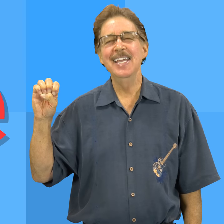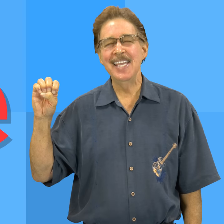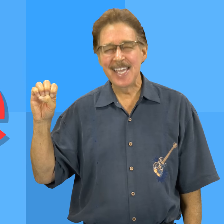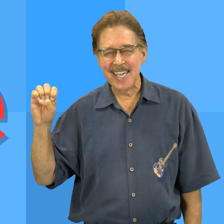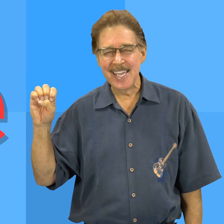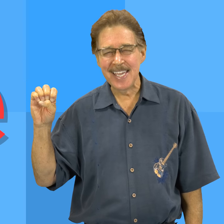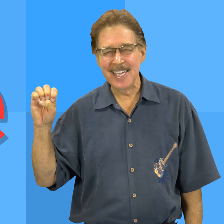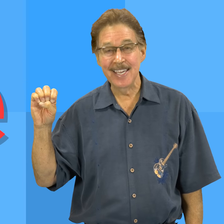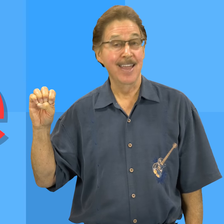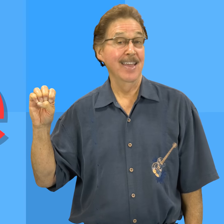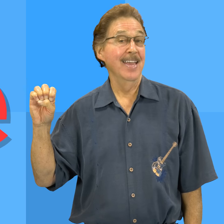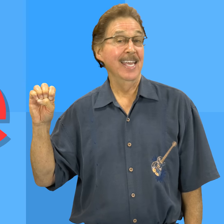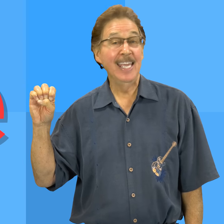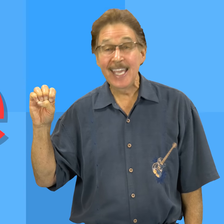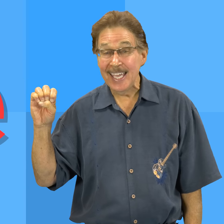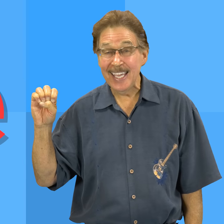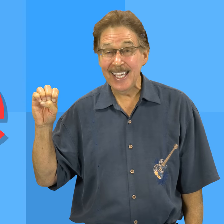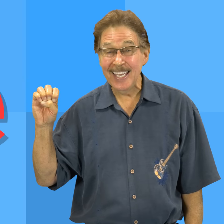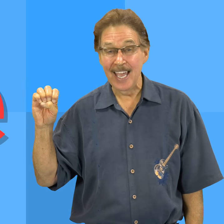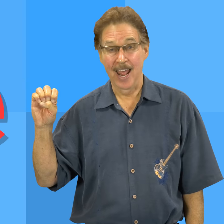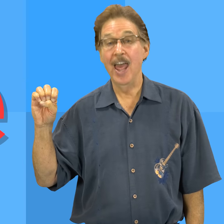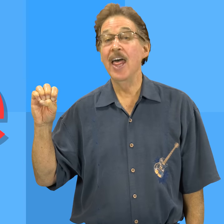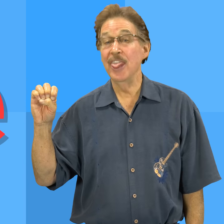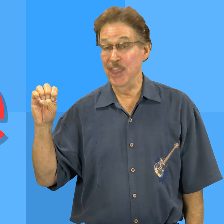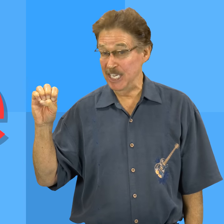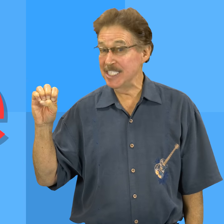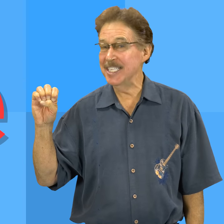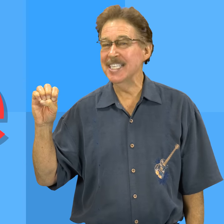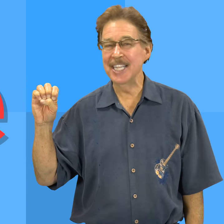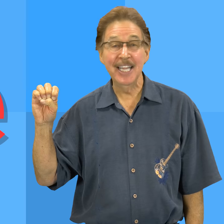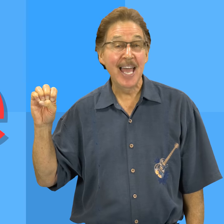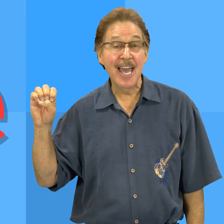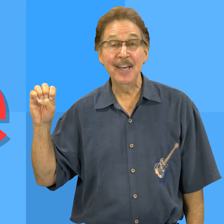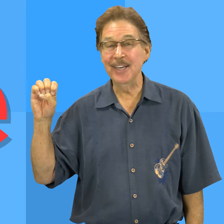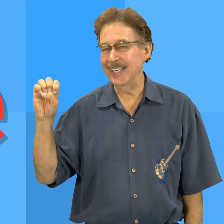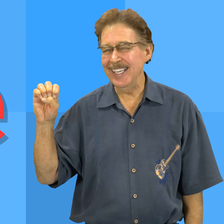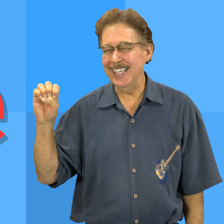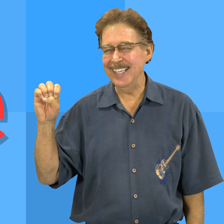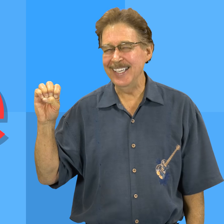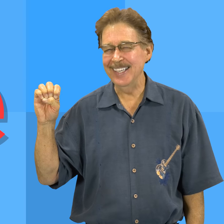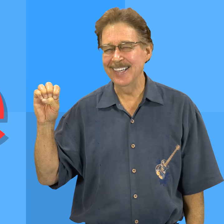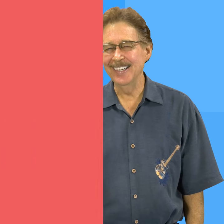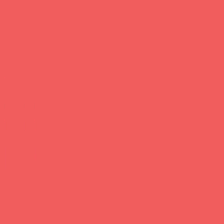E, e, this is the letter e